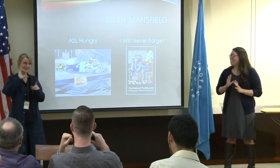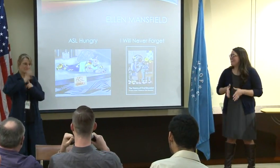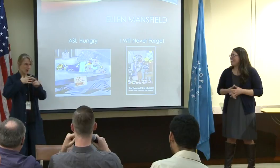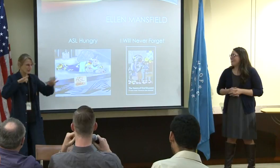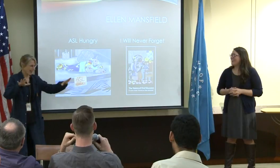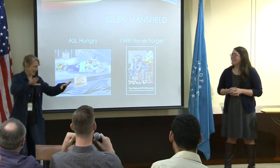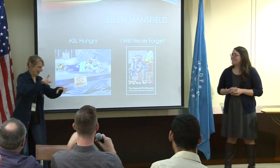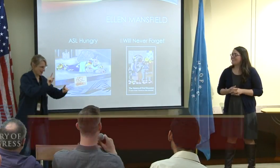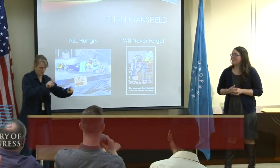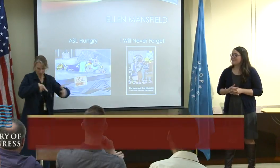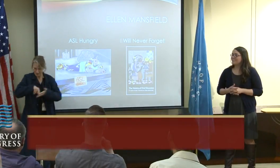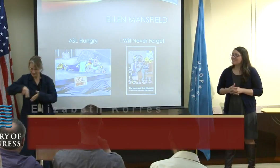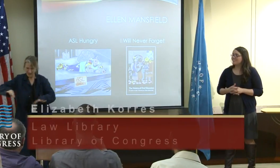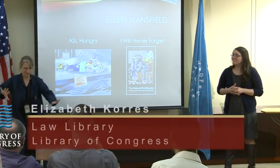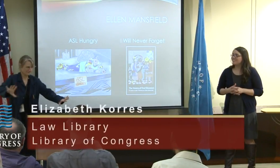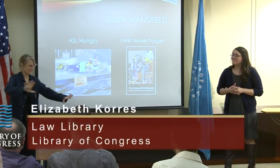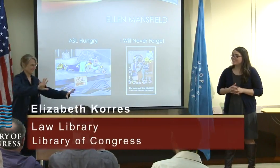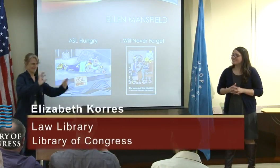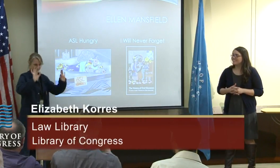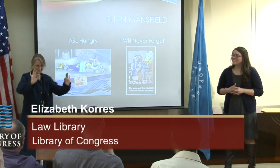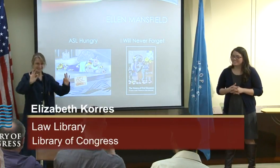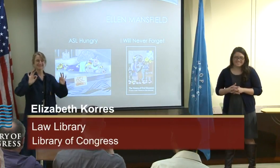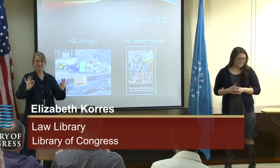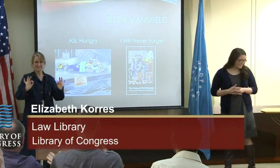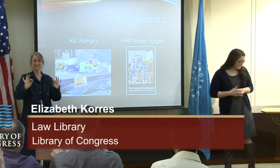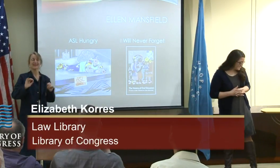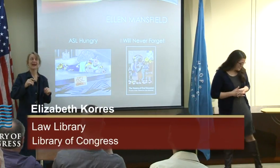It's interesting, deaf culture, right? How we have to figure out where to stand, how the lights go.